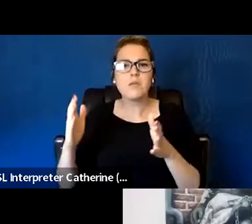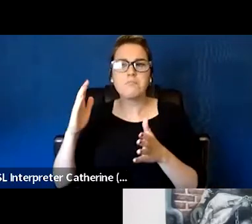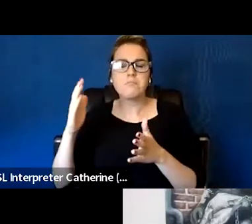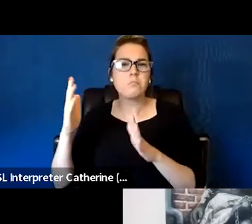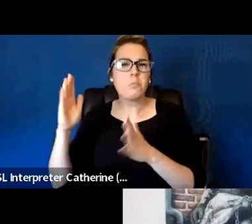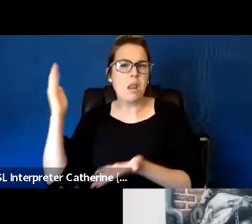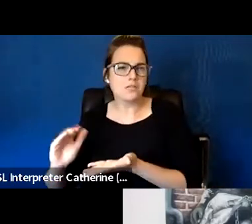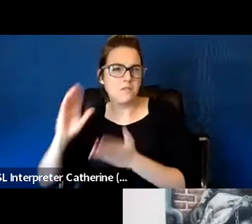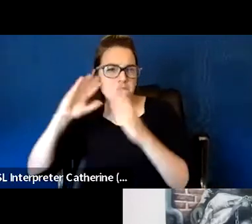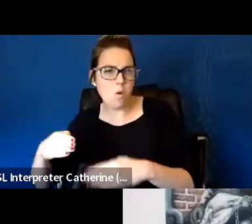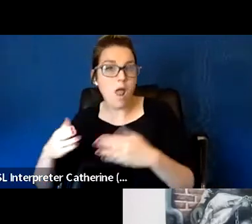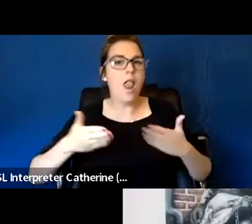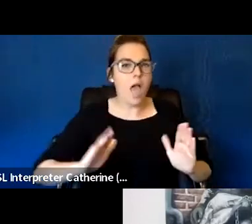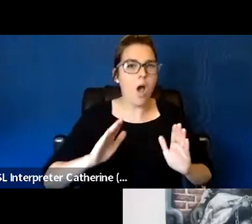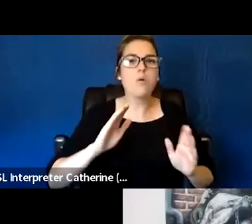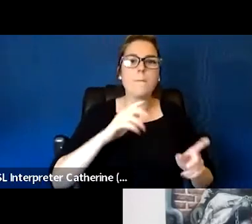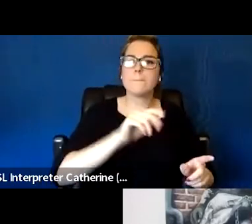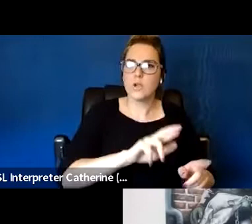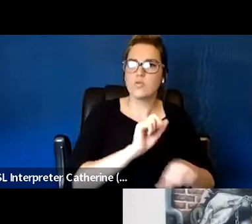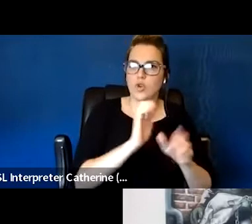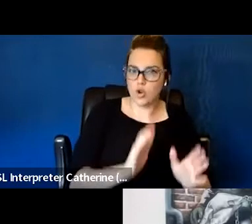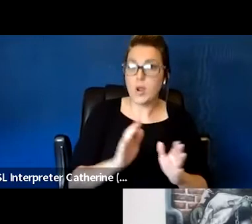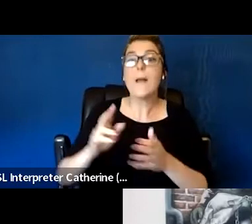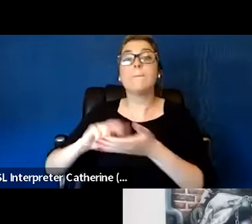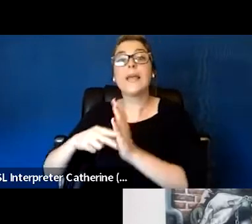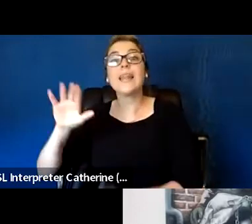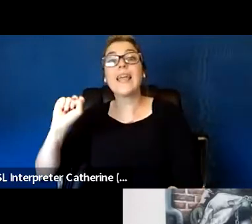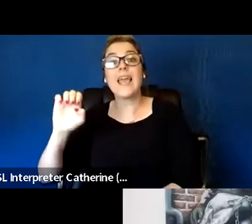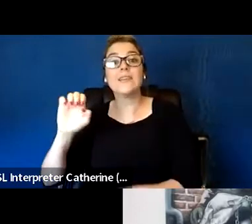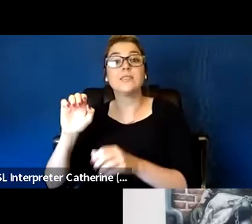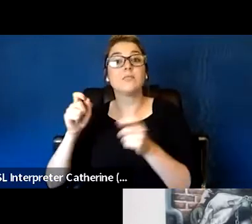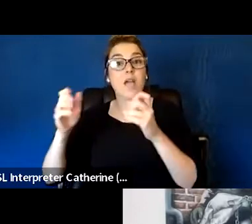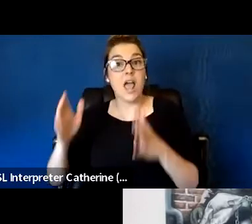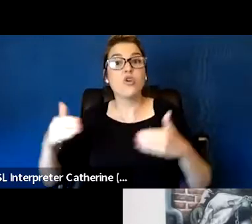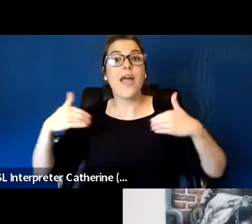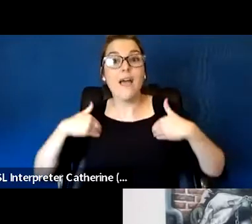allowing that case manager to have some more freedom to make some of those upstream connections.